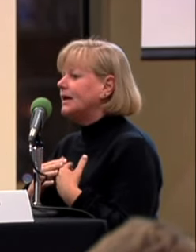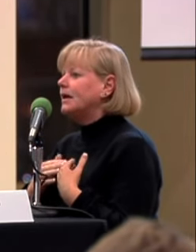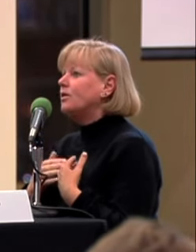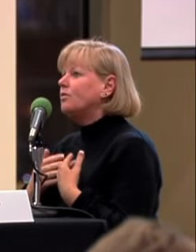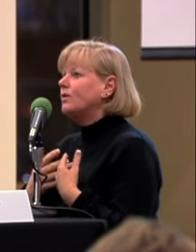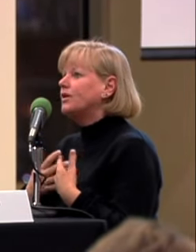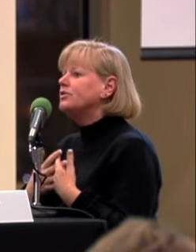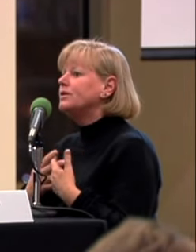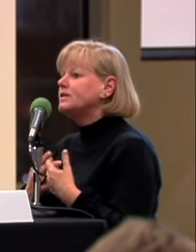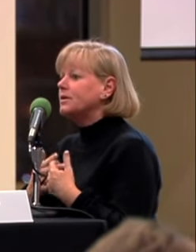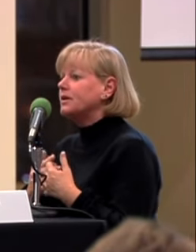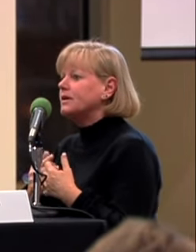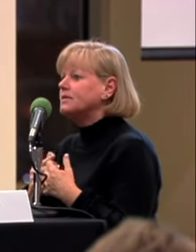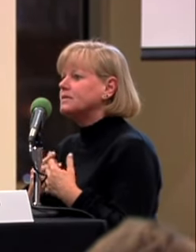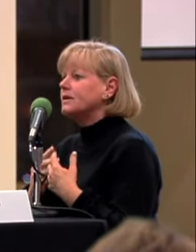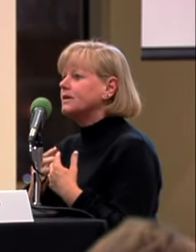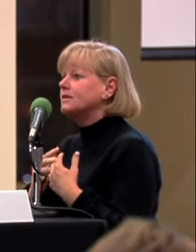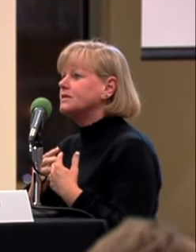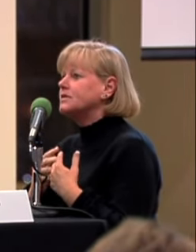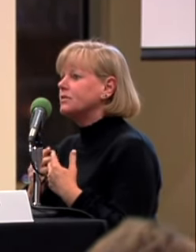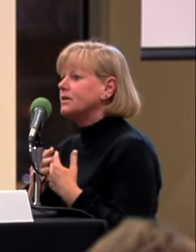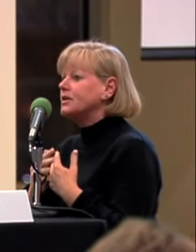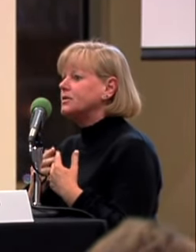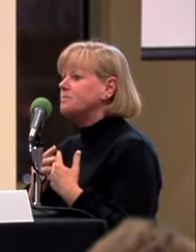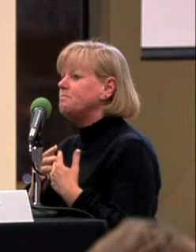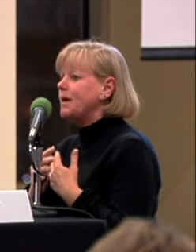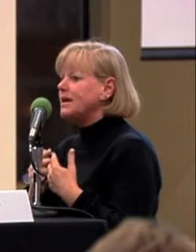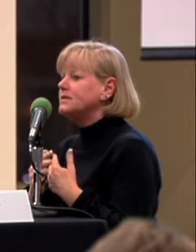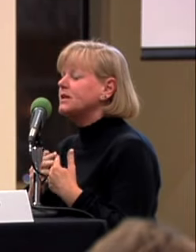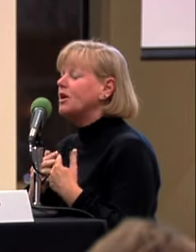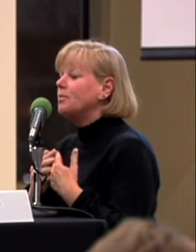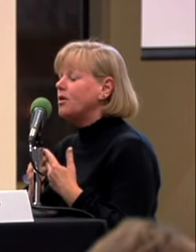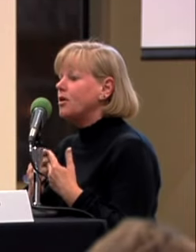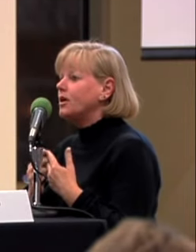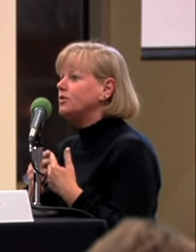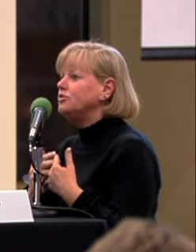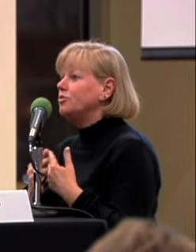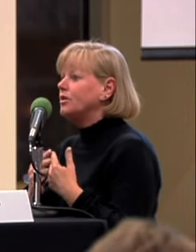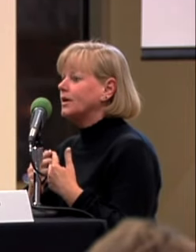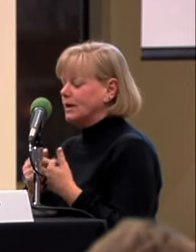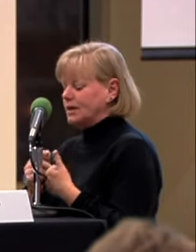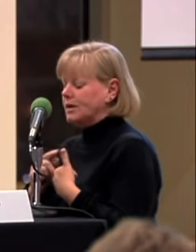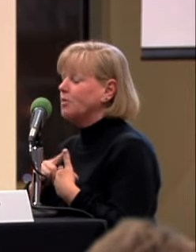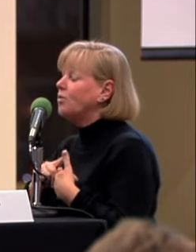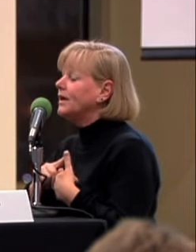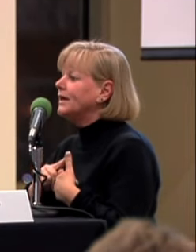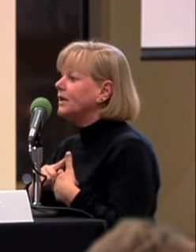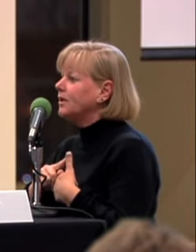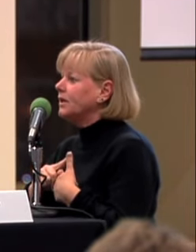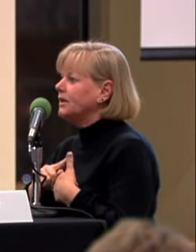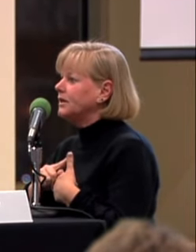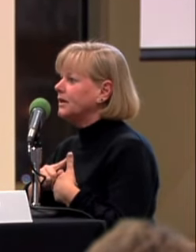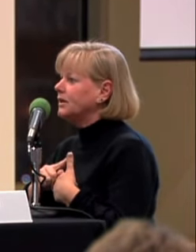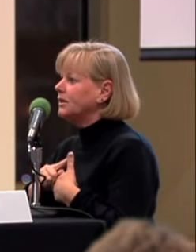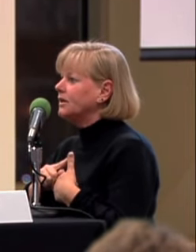PERSONAL OR WORK RELATED, PERHAPS WHERE YOU EXPERIENCED DISCRIMINATION